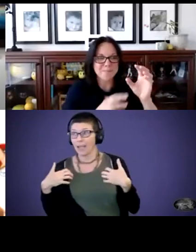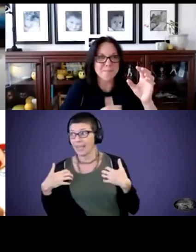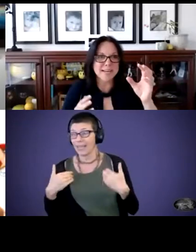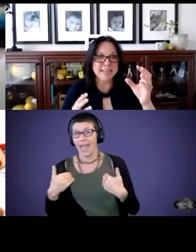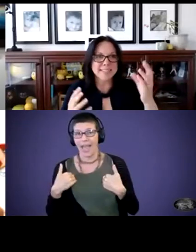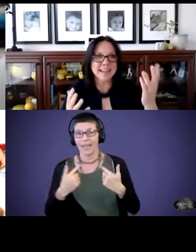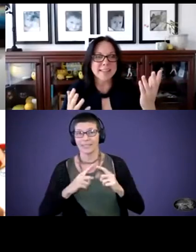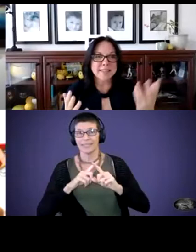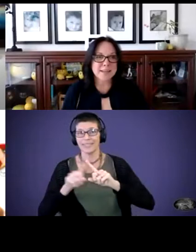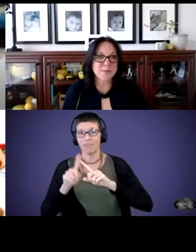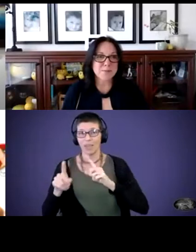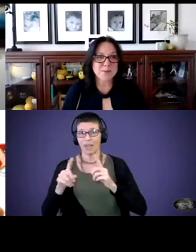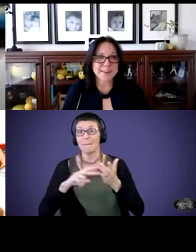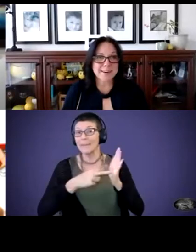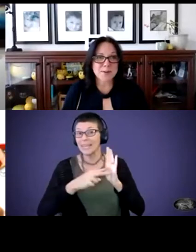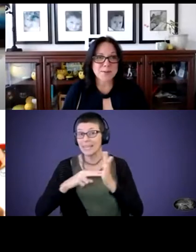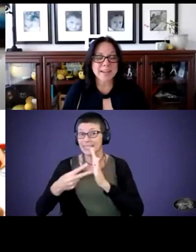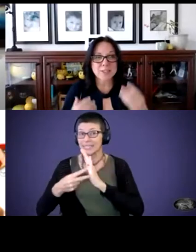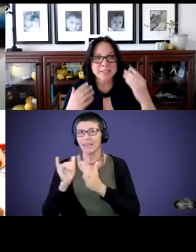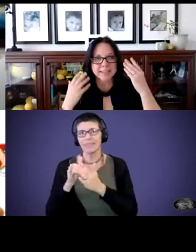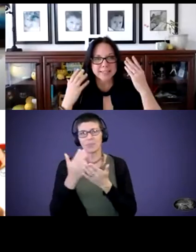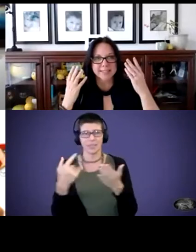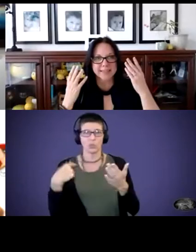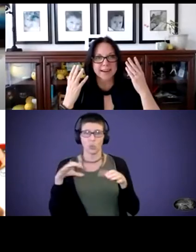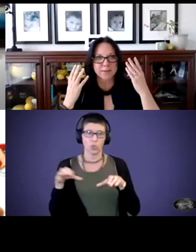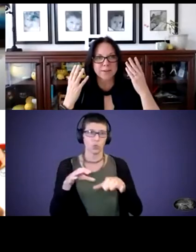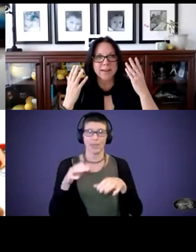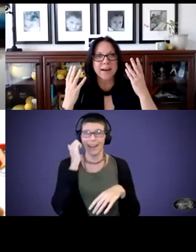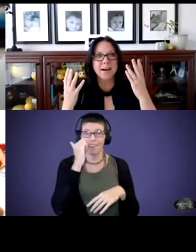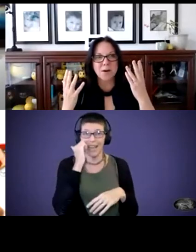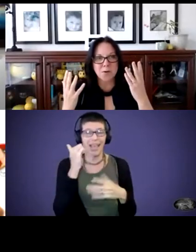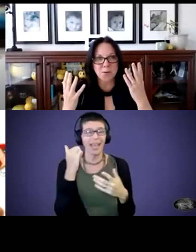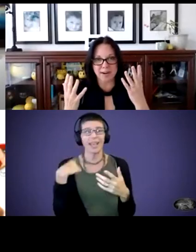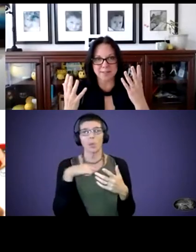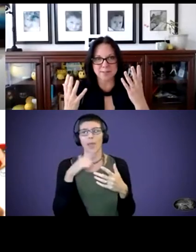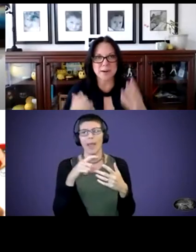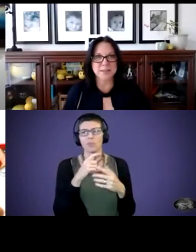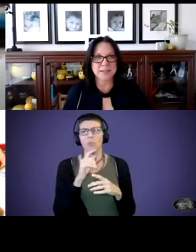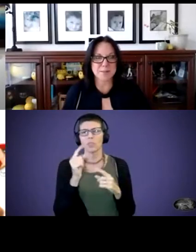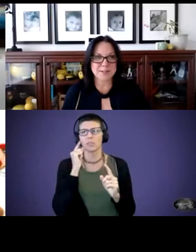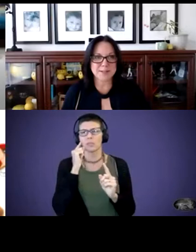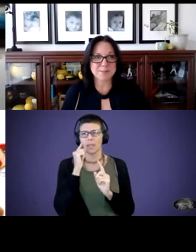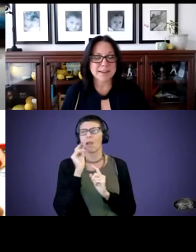meanings, and that's stuff that we're doing in our own day. It just takes us to kind of, “Oh, what else, What else can we do?” Because,